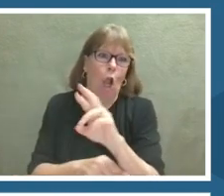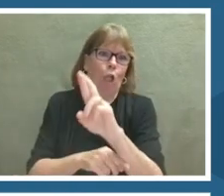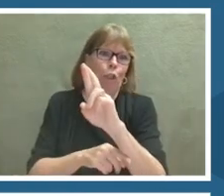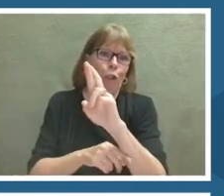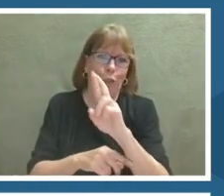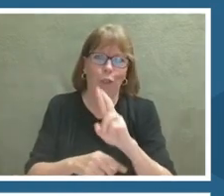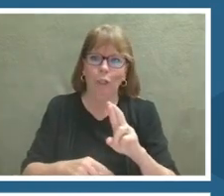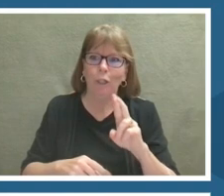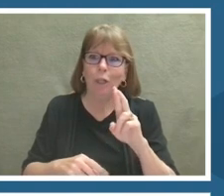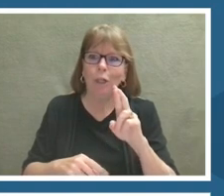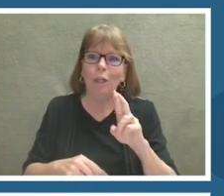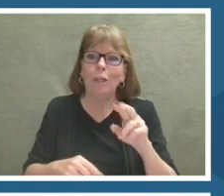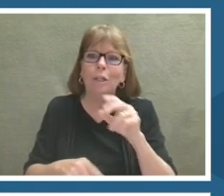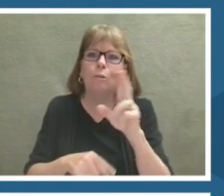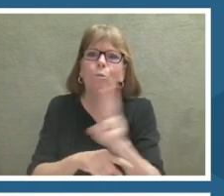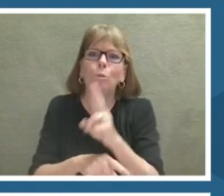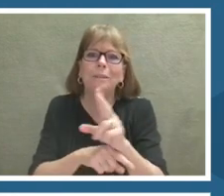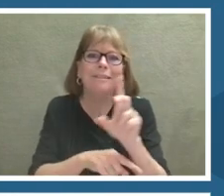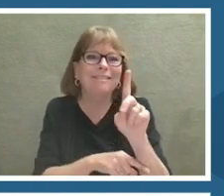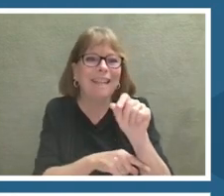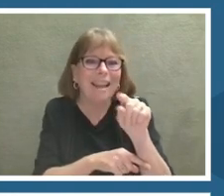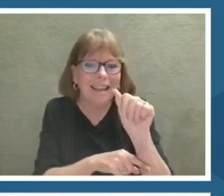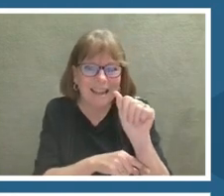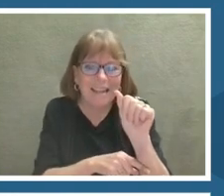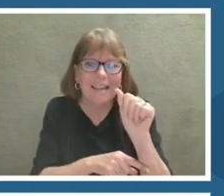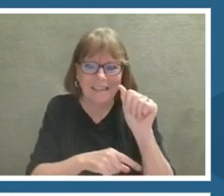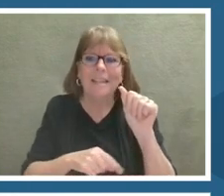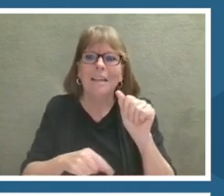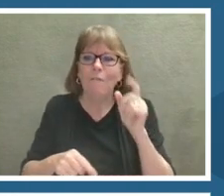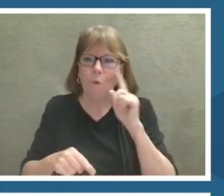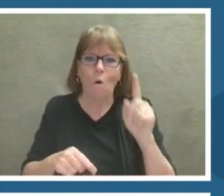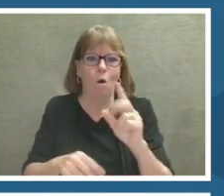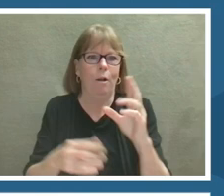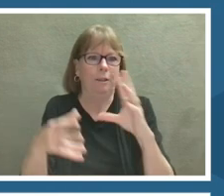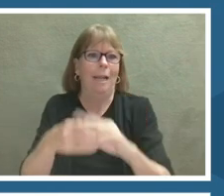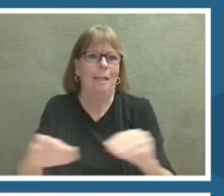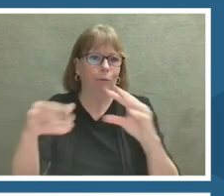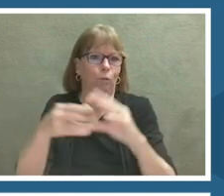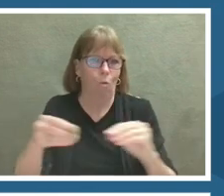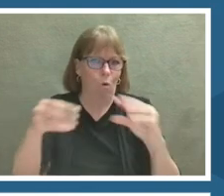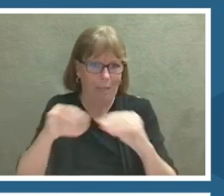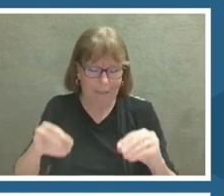Sometimes that is a complex 3-D rendering and other times it's a simple graphic.